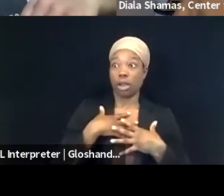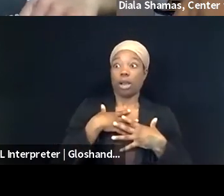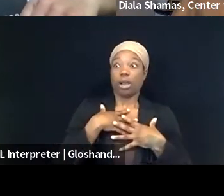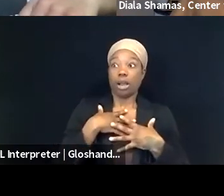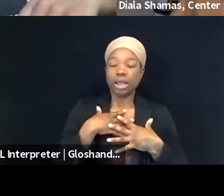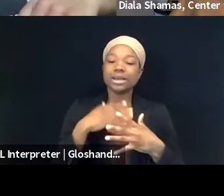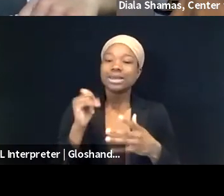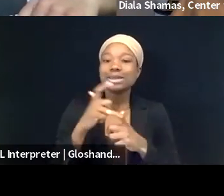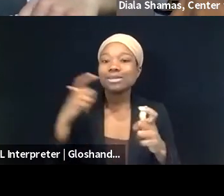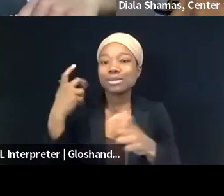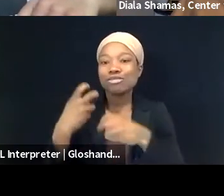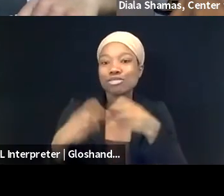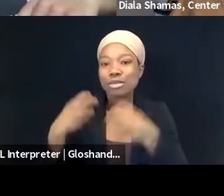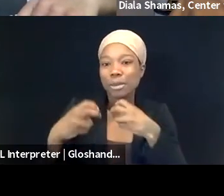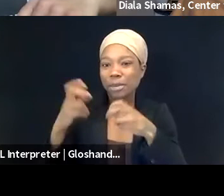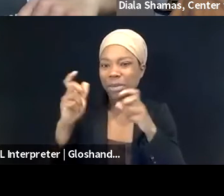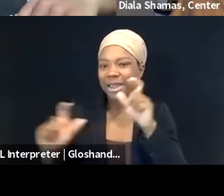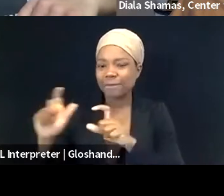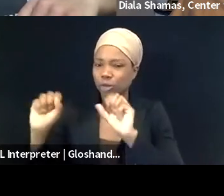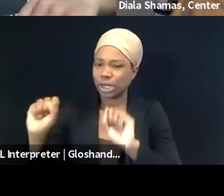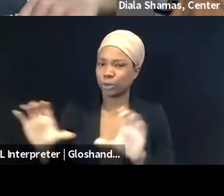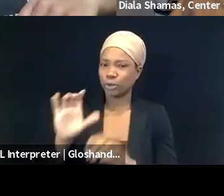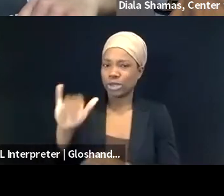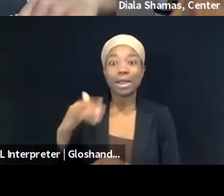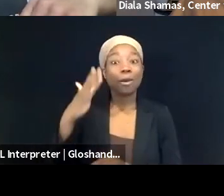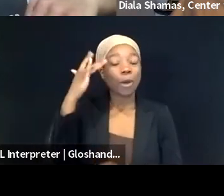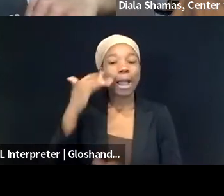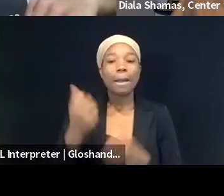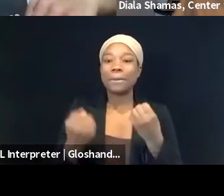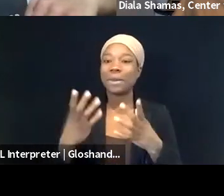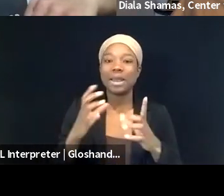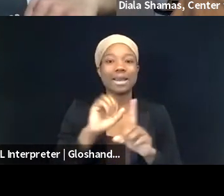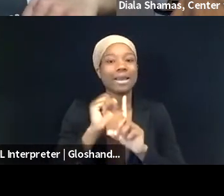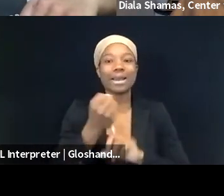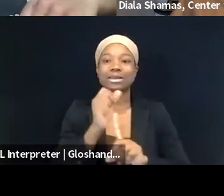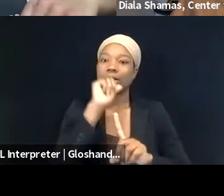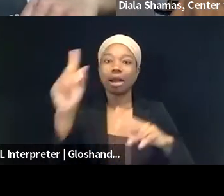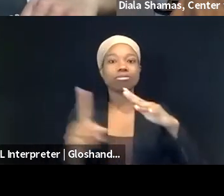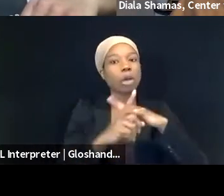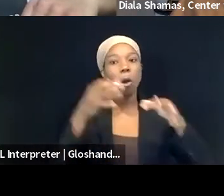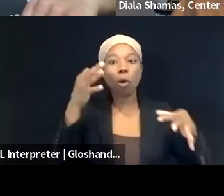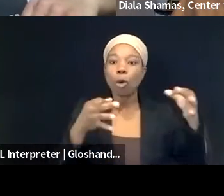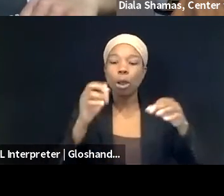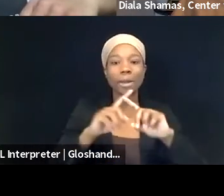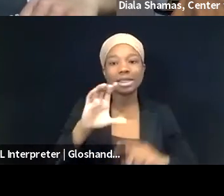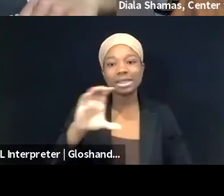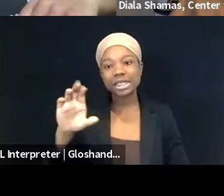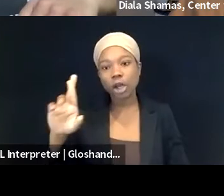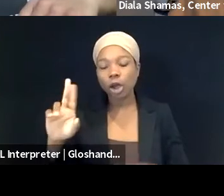a lot of these cases aren't necessarily making it to court, but CCR and Palestine Legal and many others know that organizations